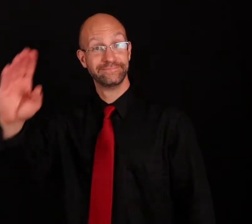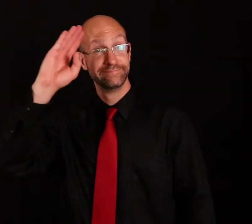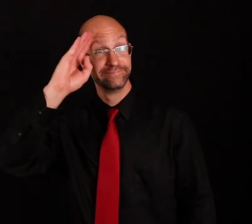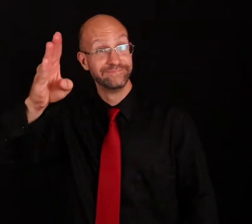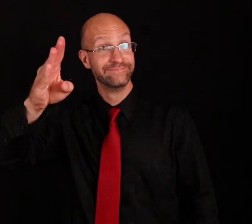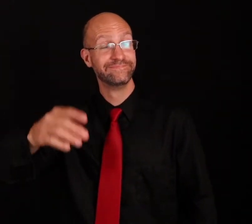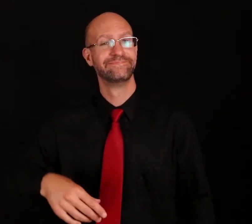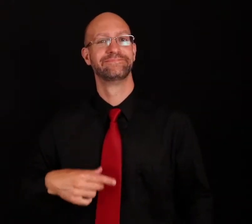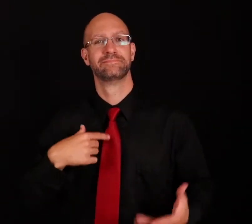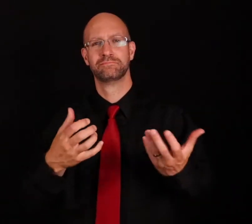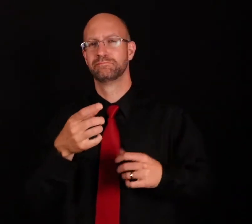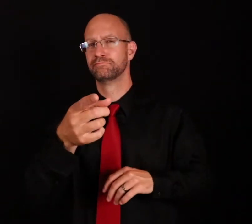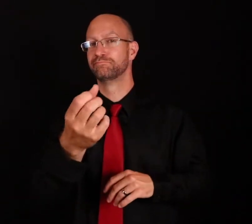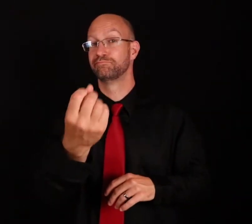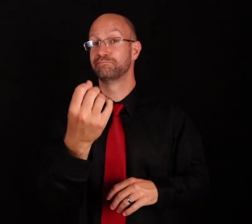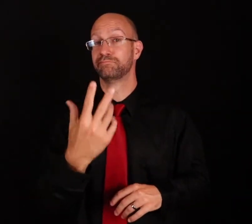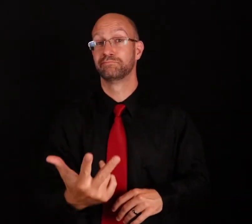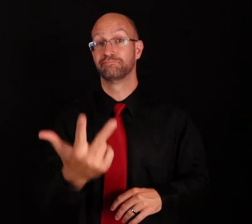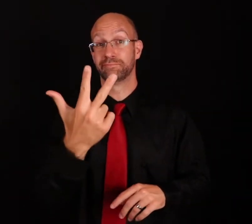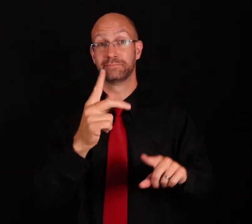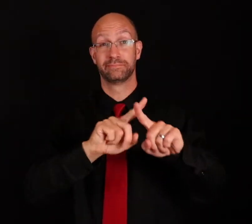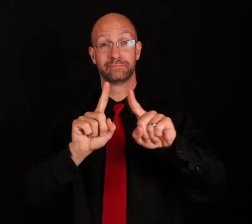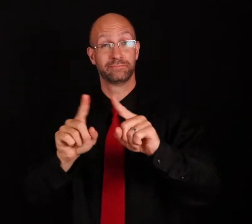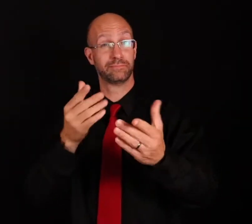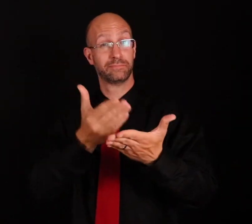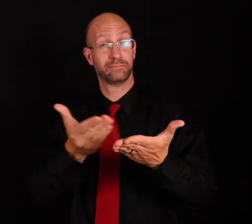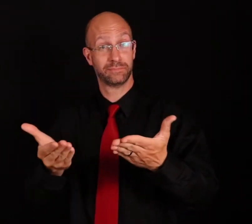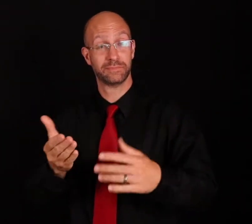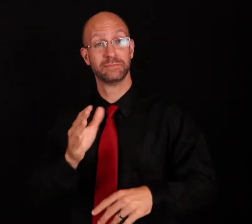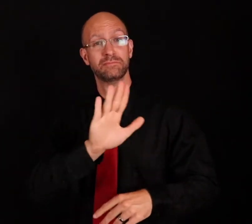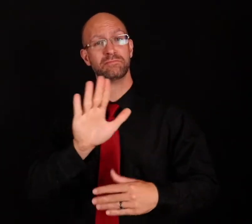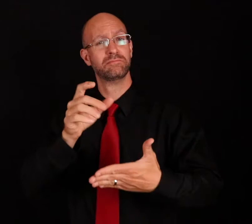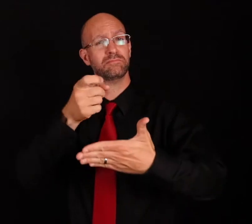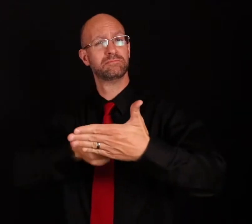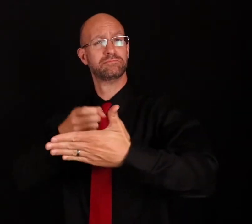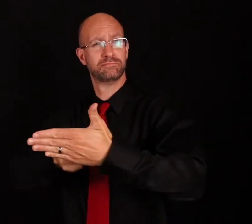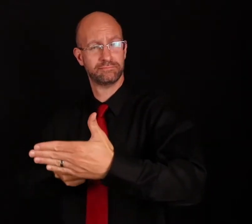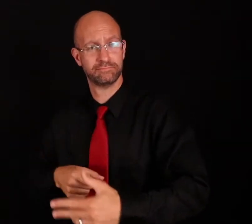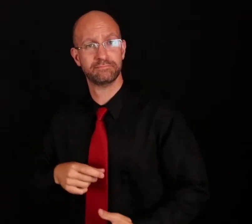Hello! I want you to tell me three different objects and its costs.